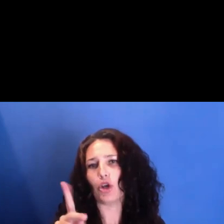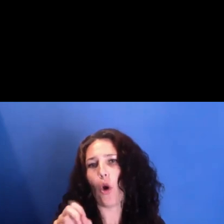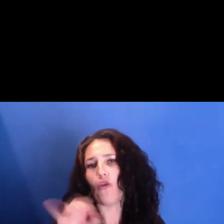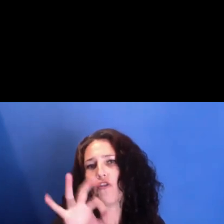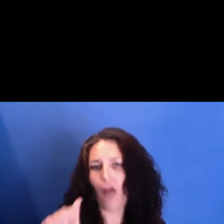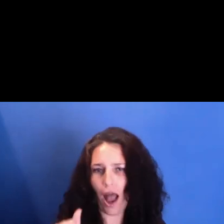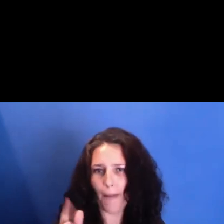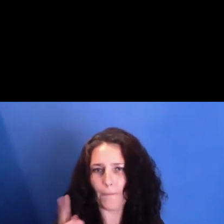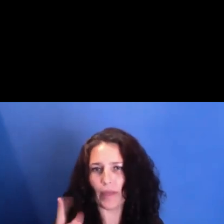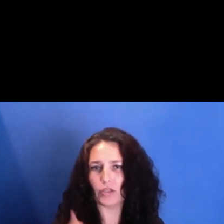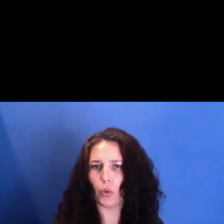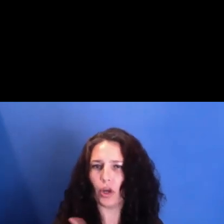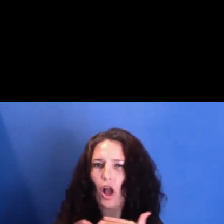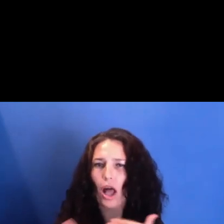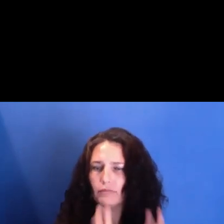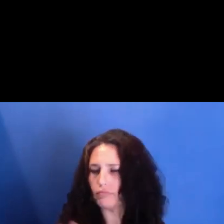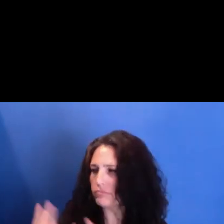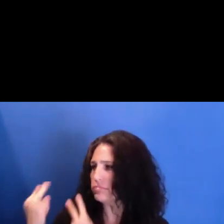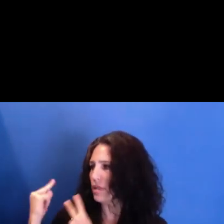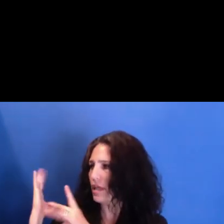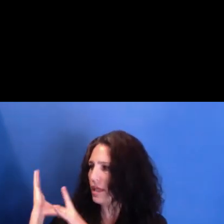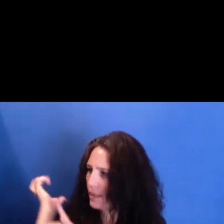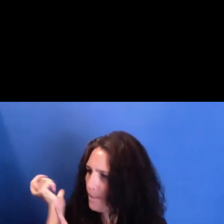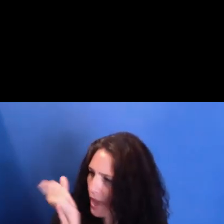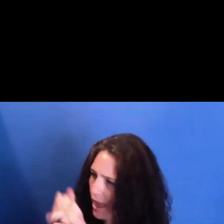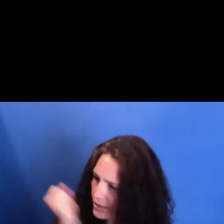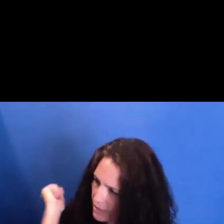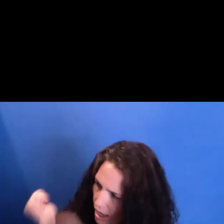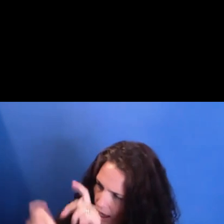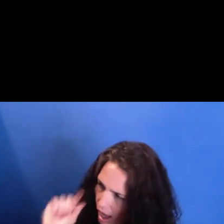in our past, knowledge from our past, and bring those practices